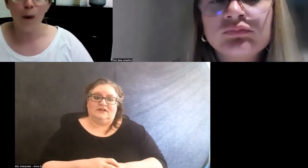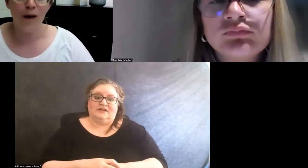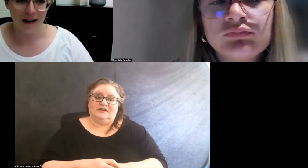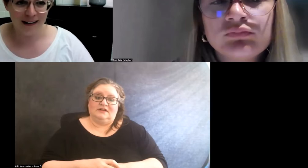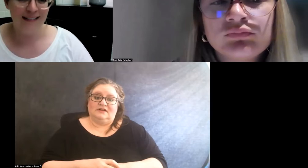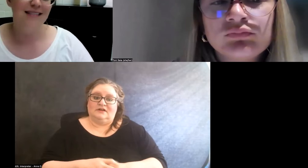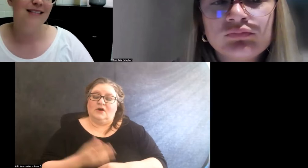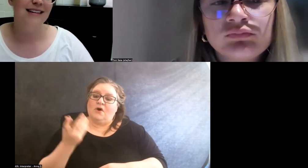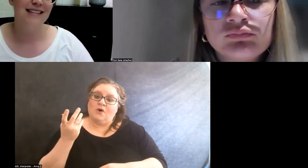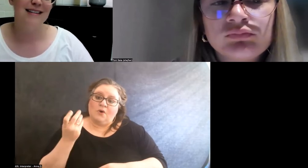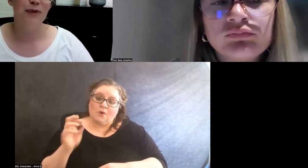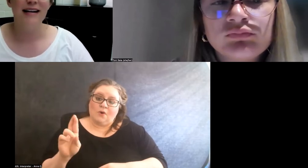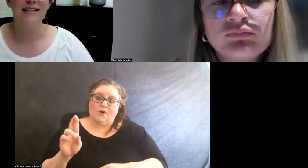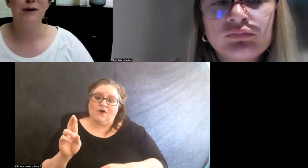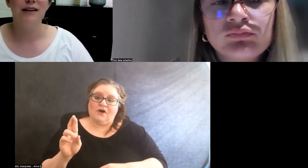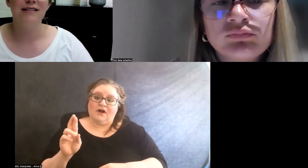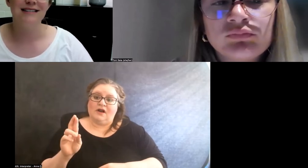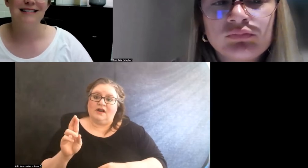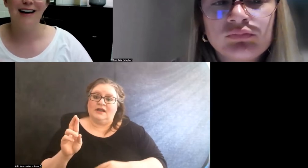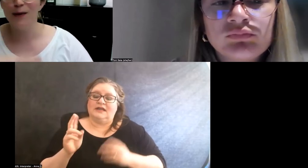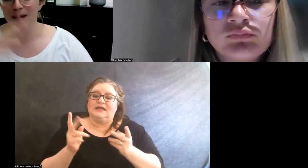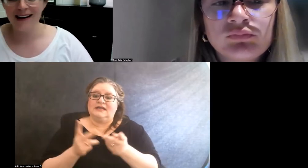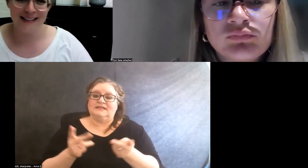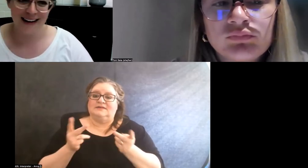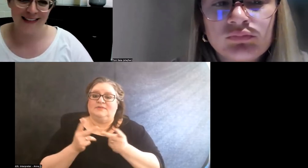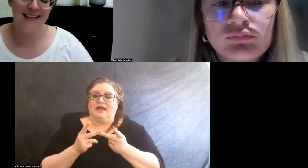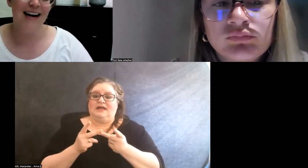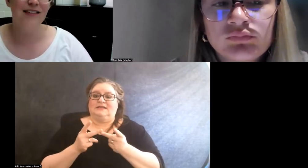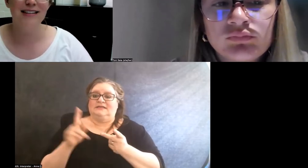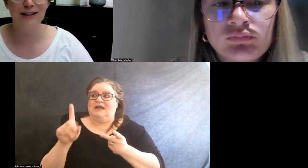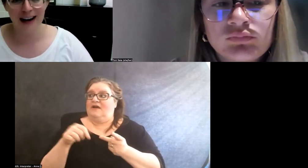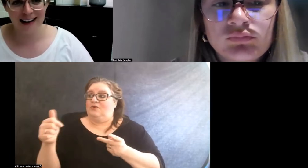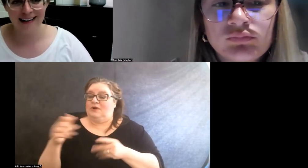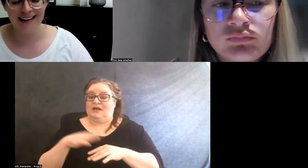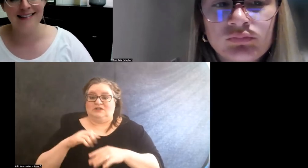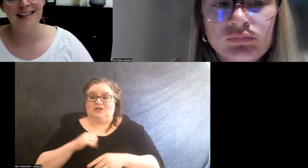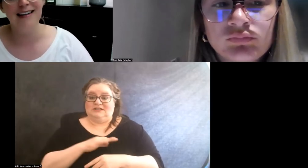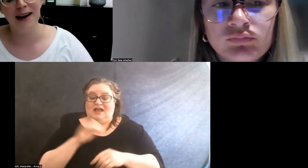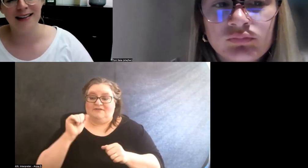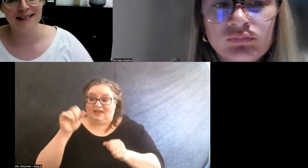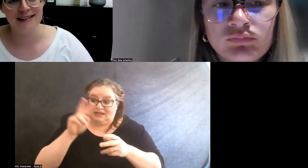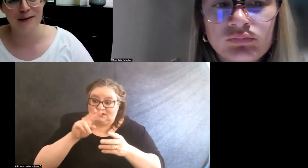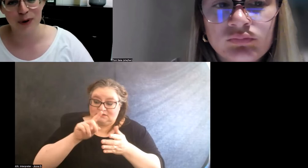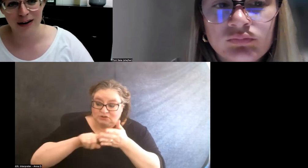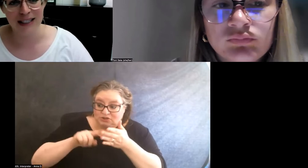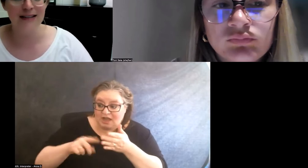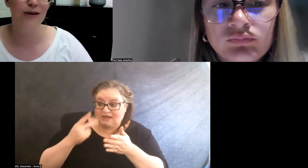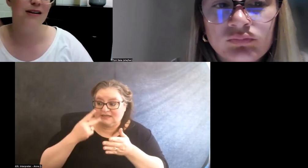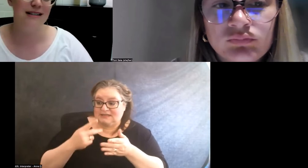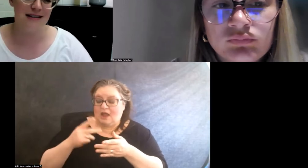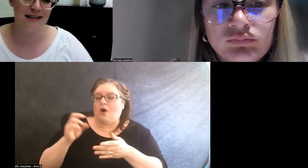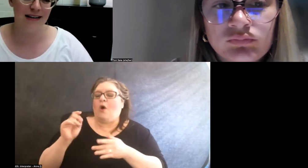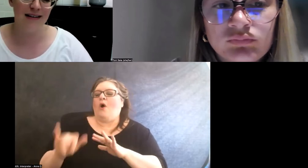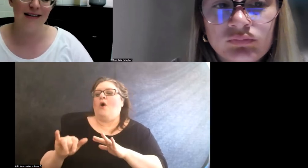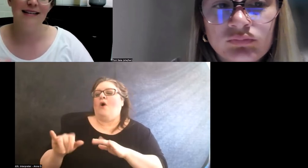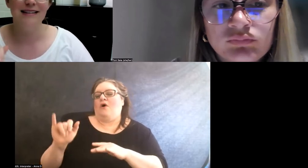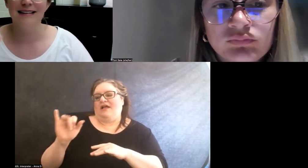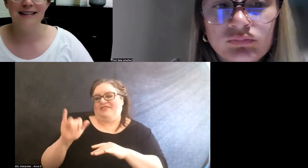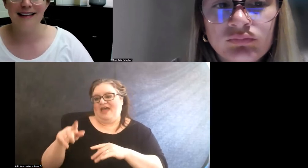Or it's a place where everyone else on the staff can check and see, okay, this is in progress or this is done.